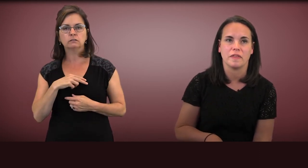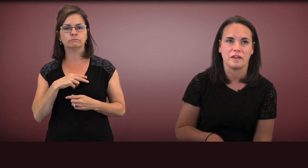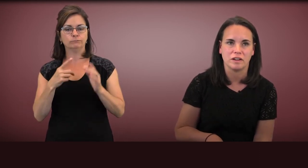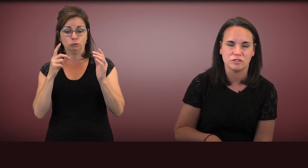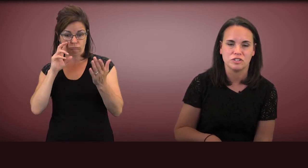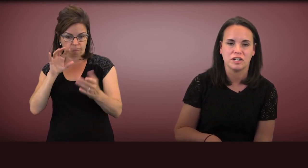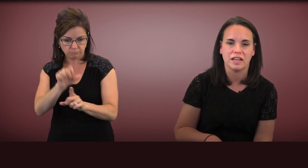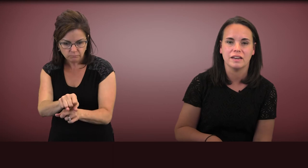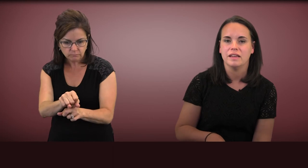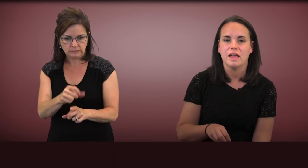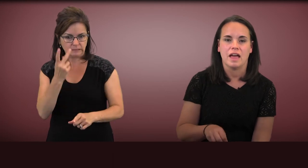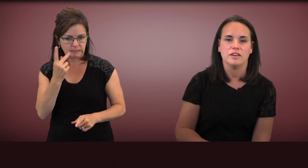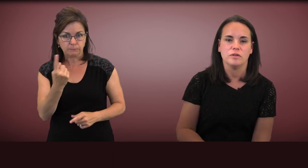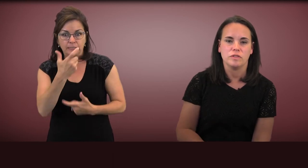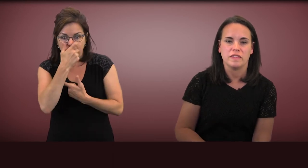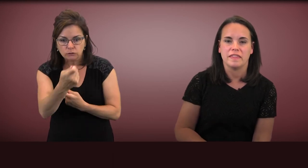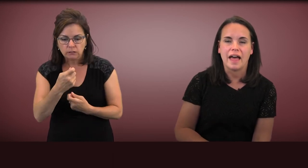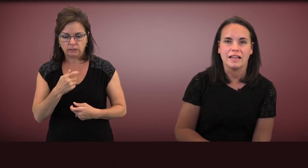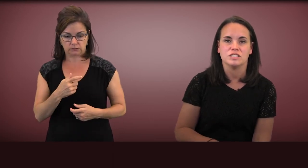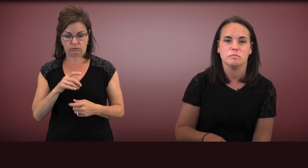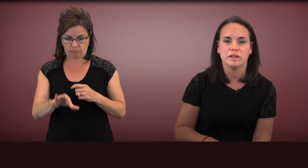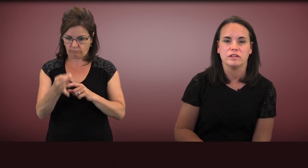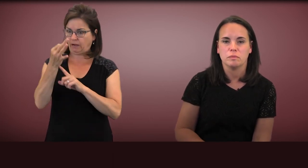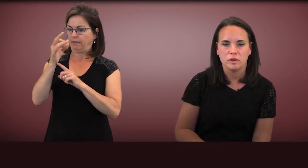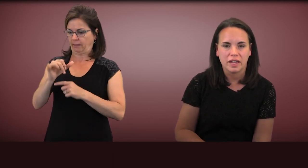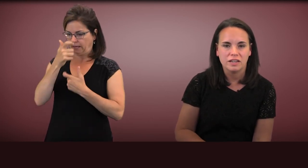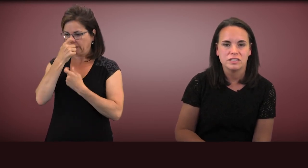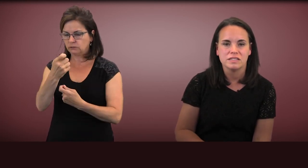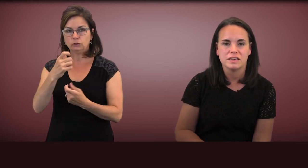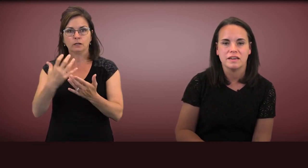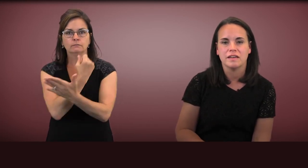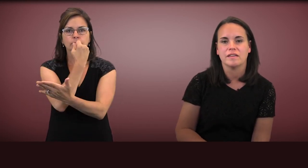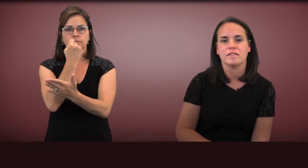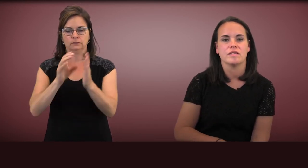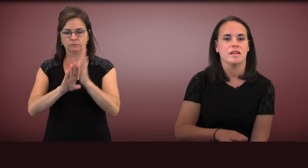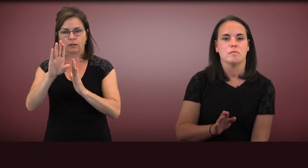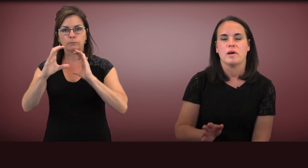that they're interested in and using that to build communication skills,